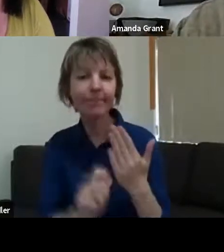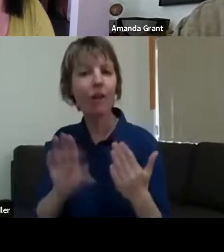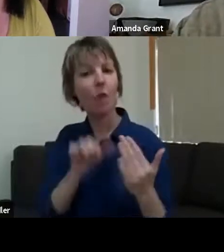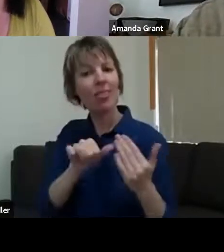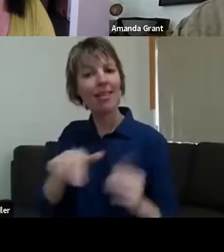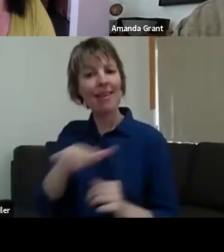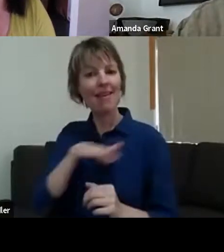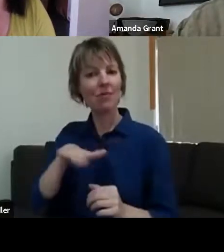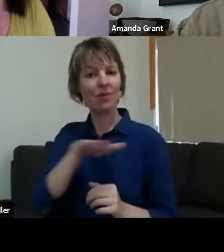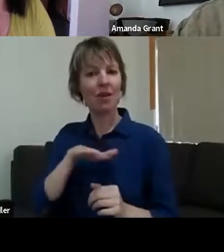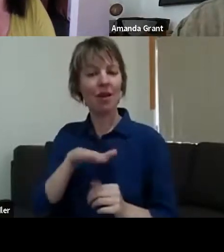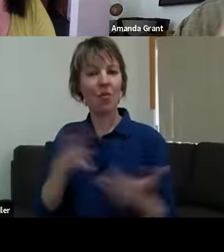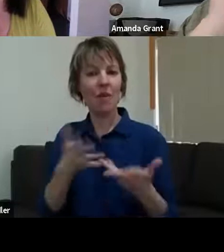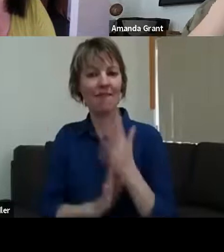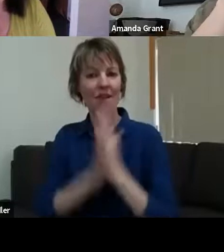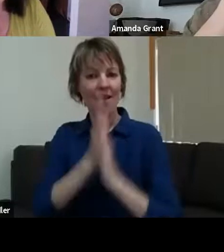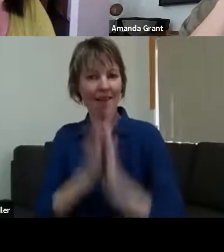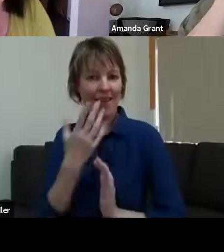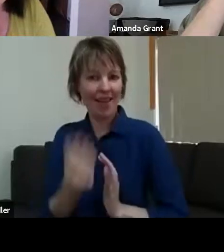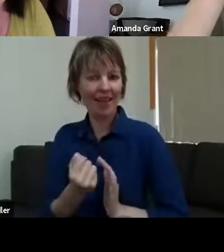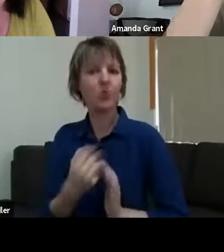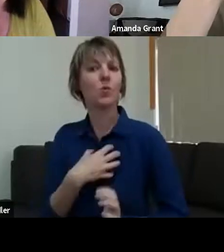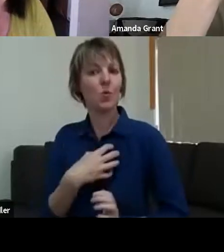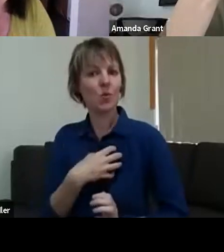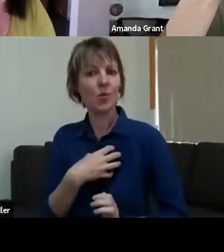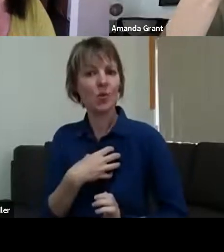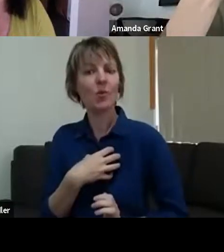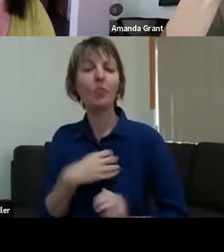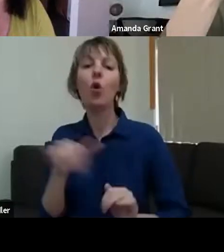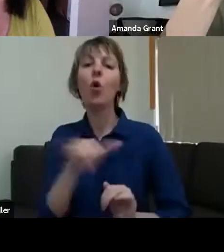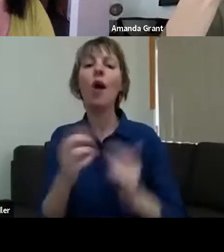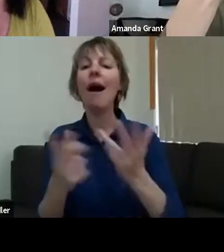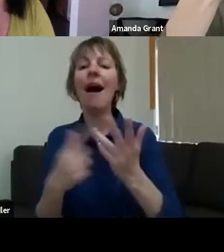it's quite amazing that that variety of what's happening - that that